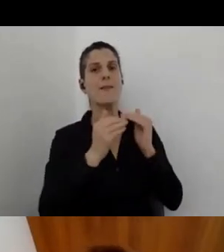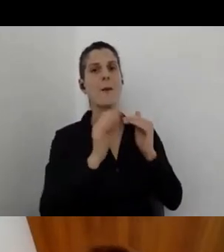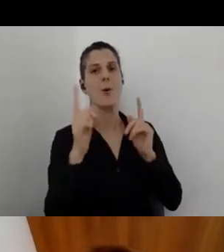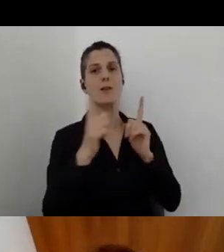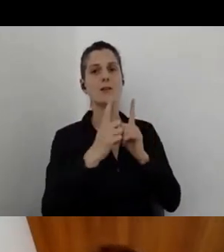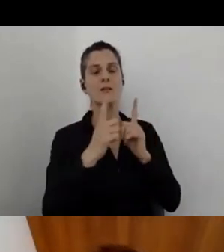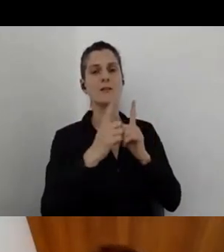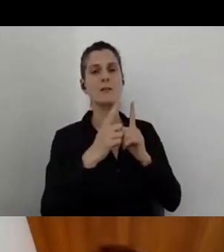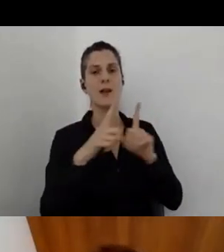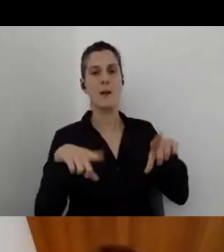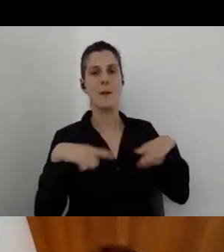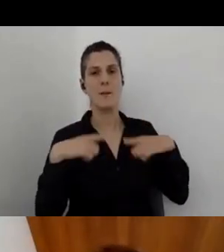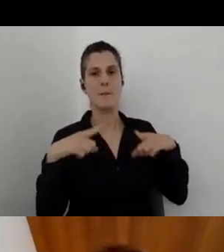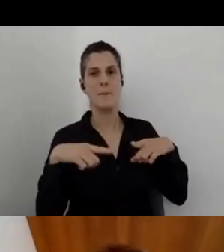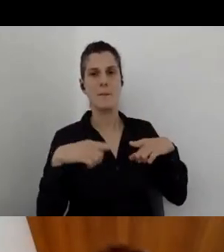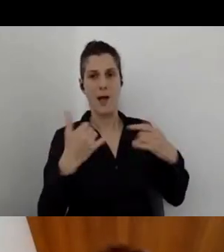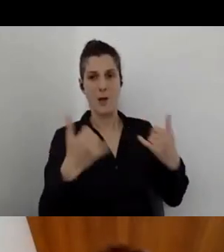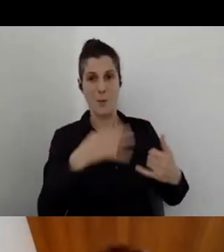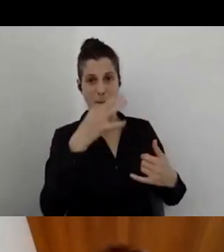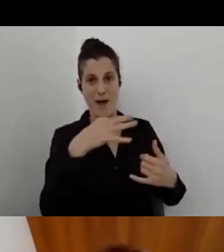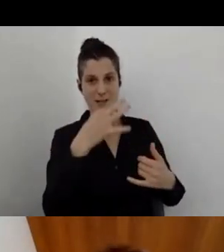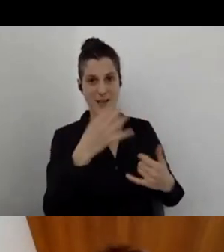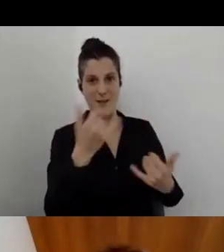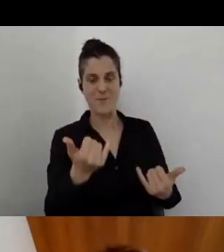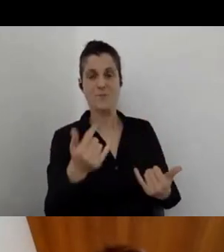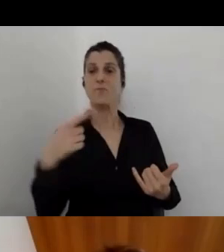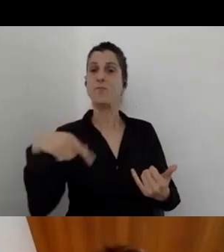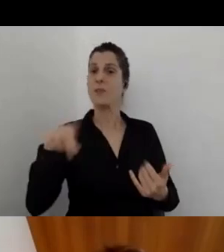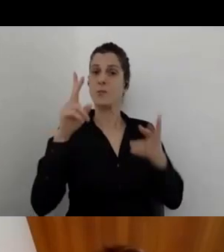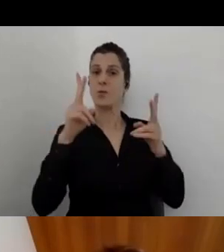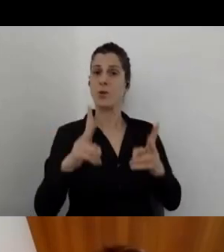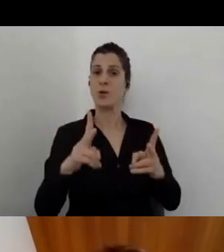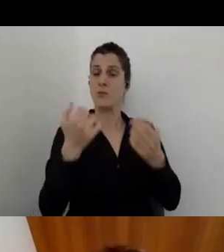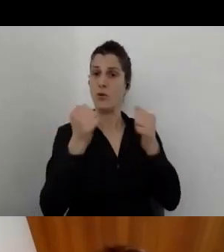You are free to communicate to each one of us.